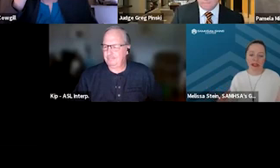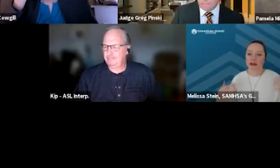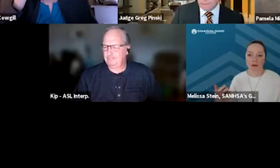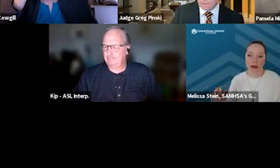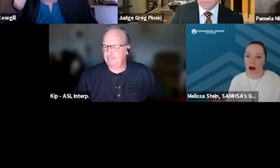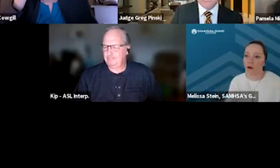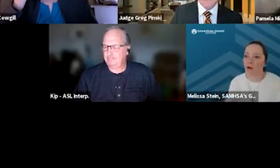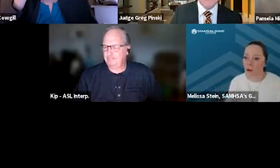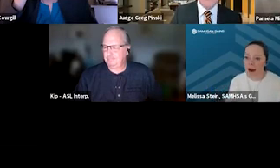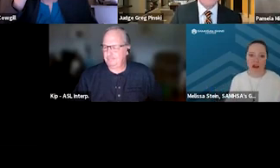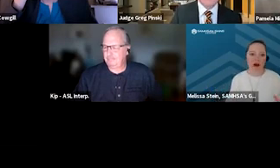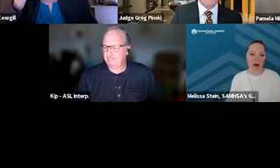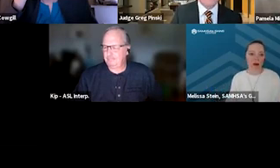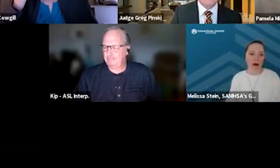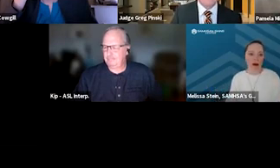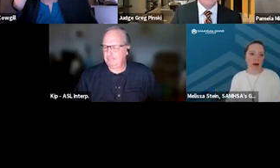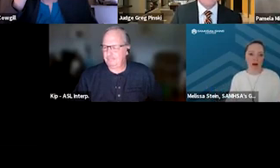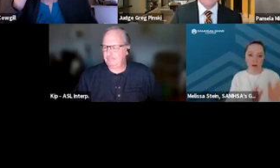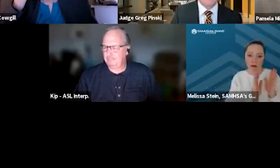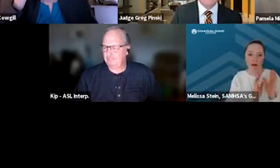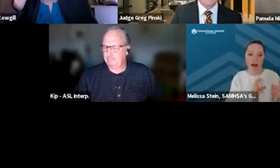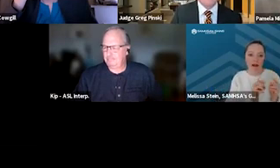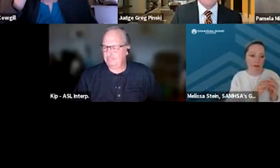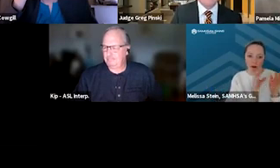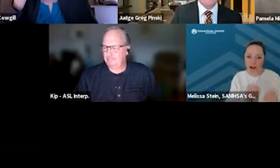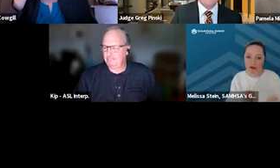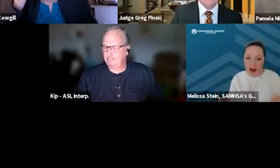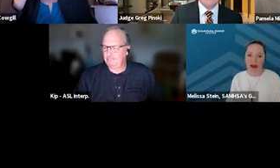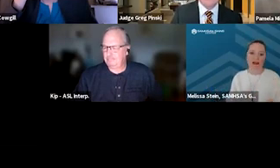presented some really helpful information about, you know, creating some for each phase,